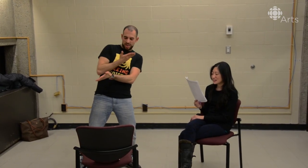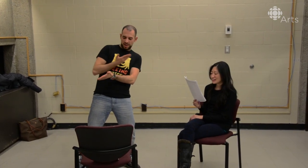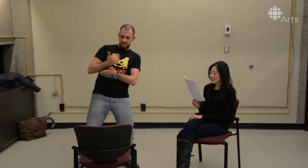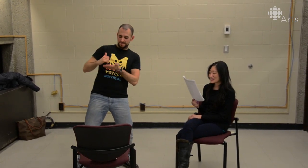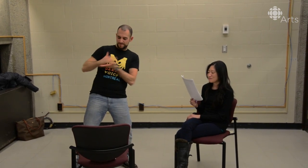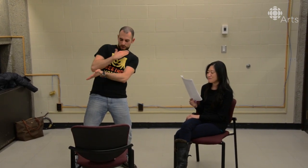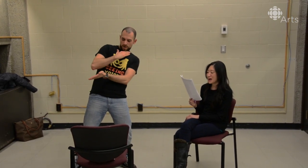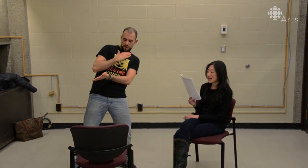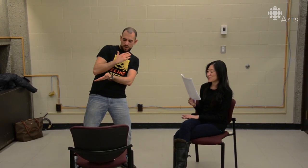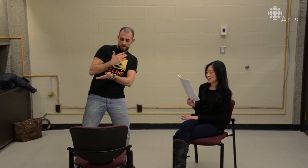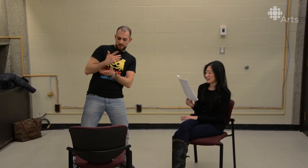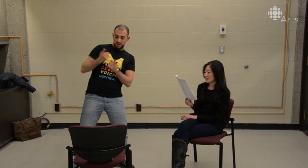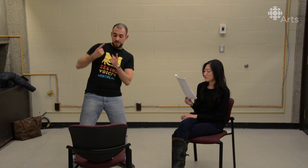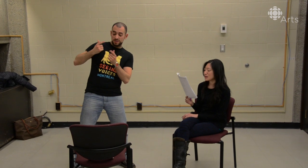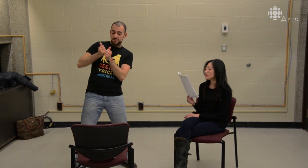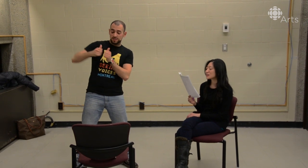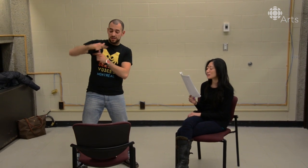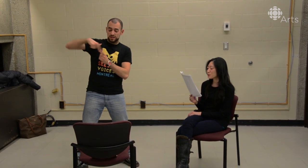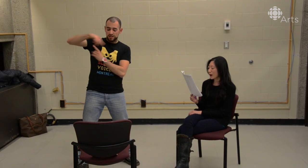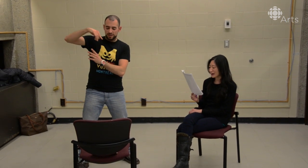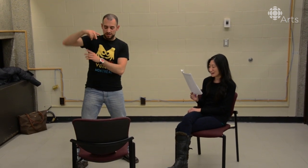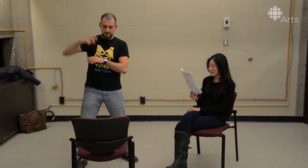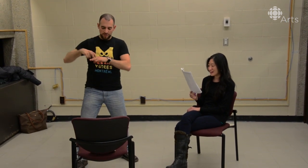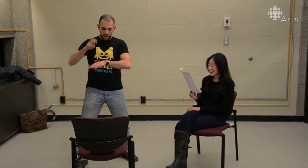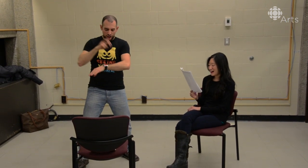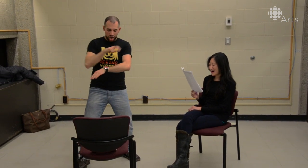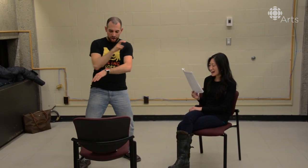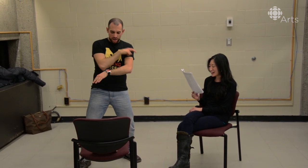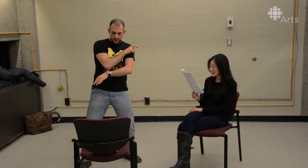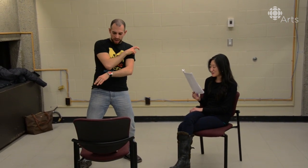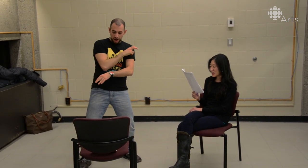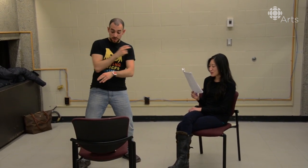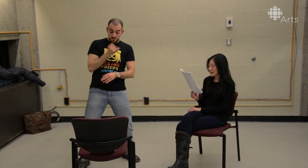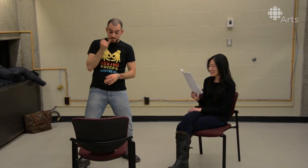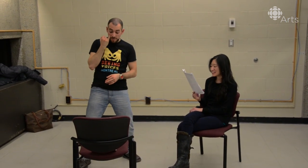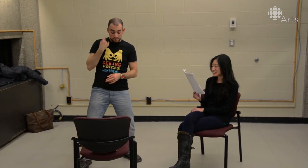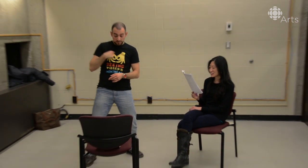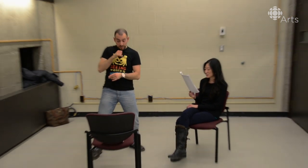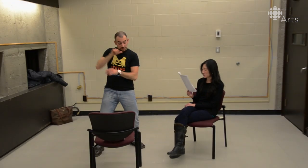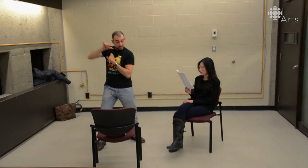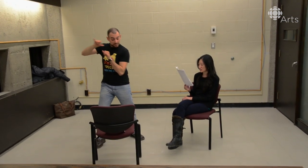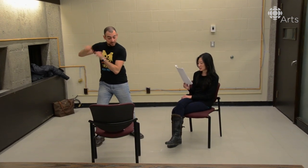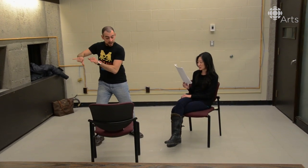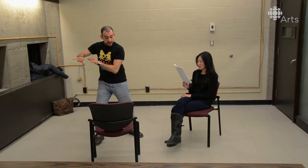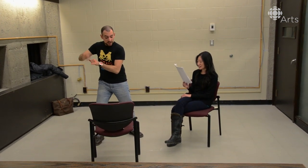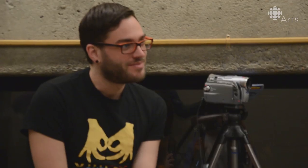It's magic that made me this way! I am a hideous creature!